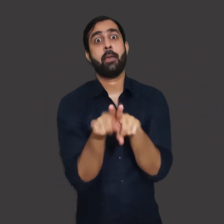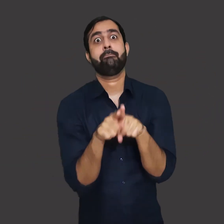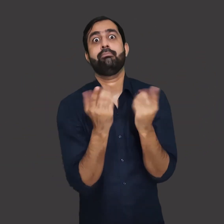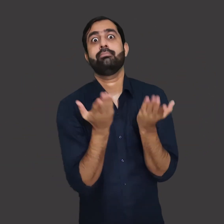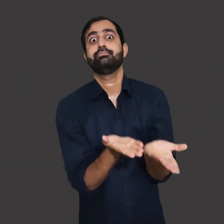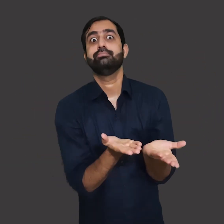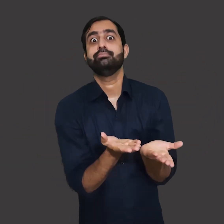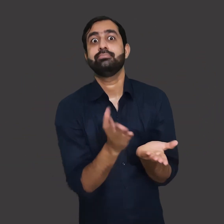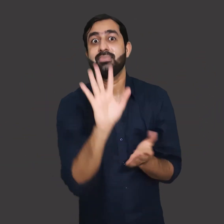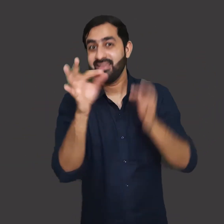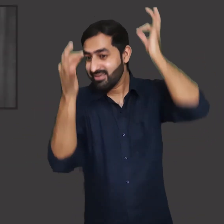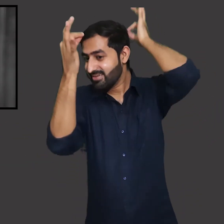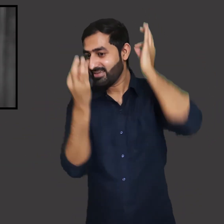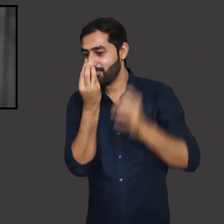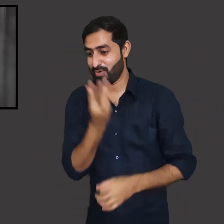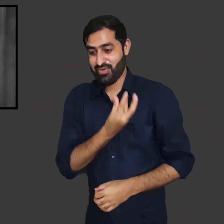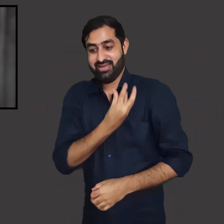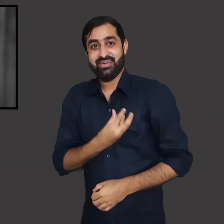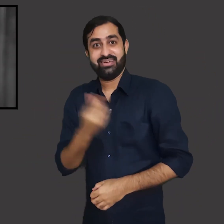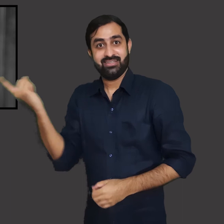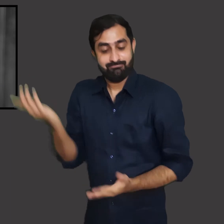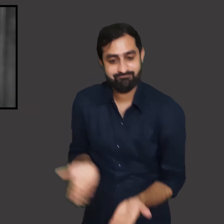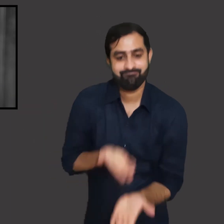that dams are the temples of Modern India.